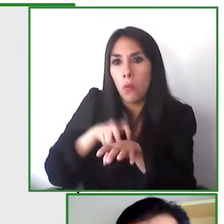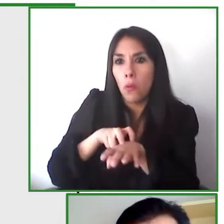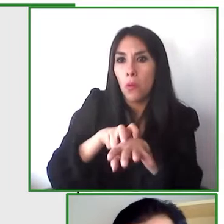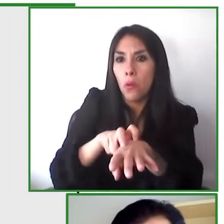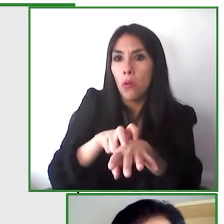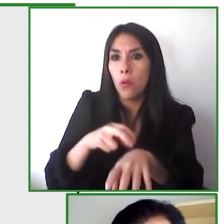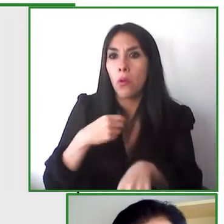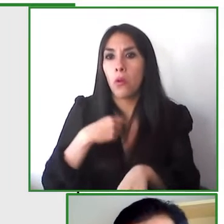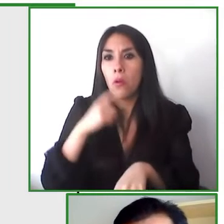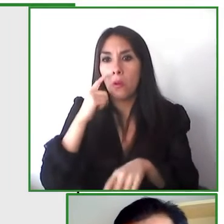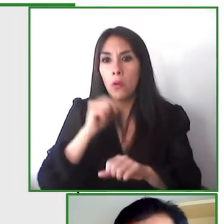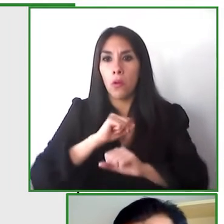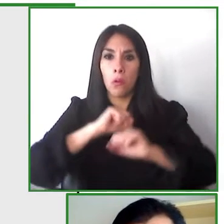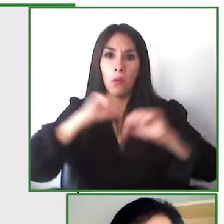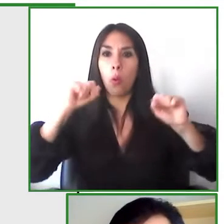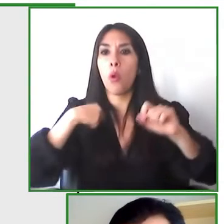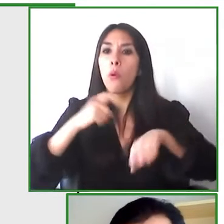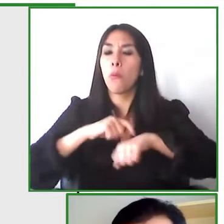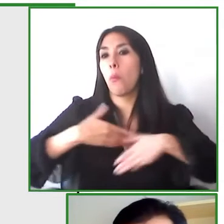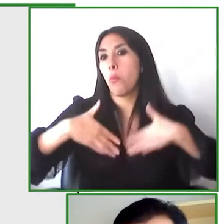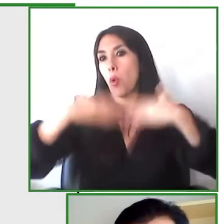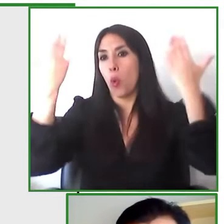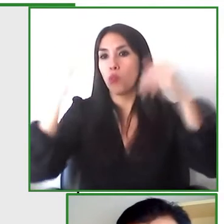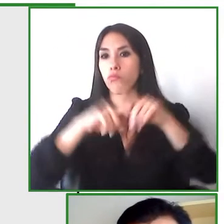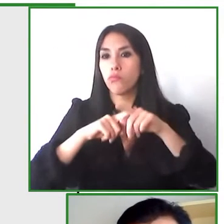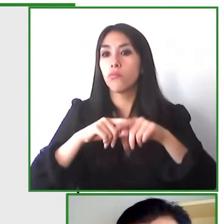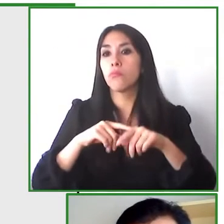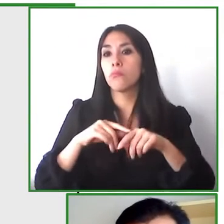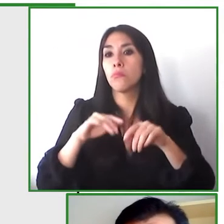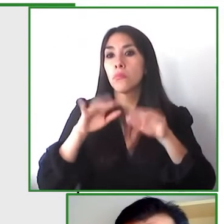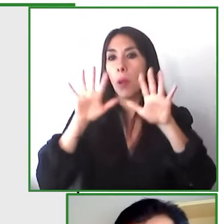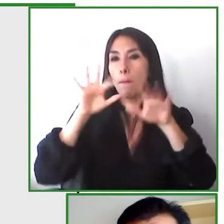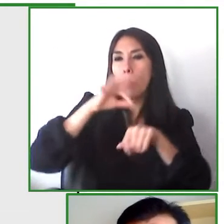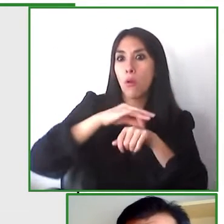like to travel what happens if there is an adapted